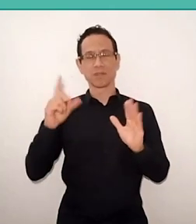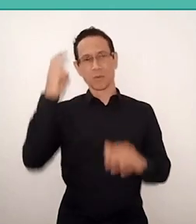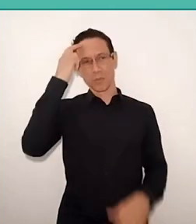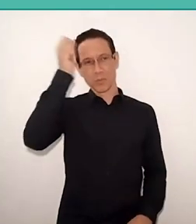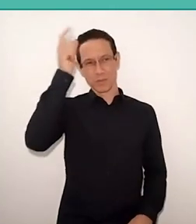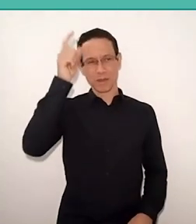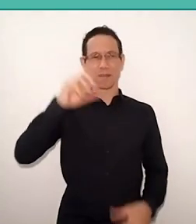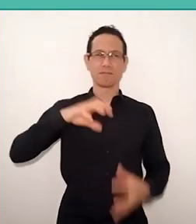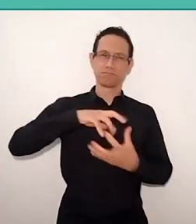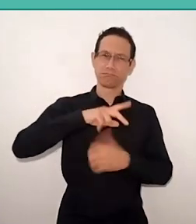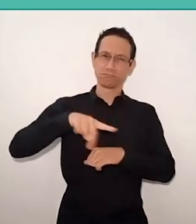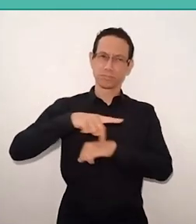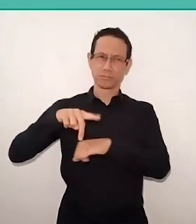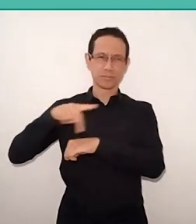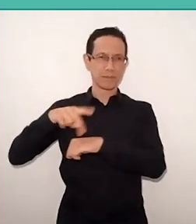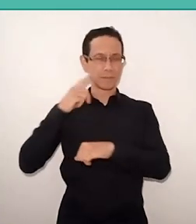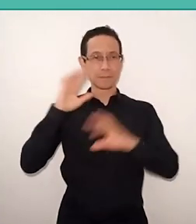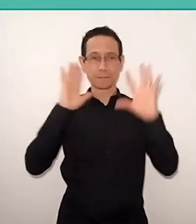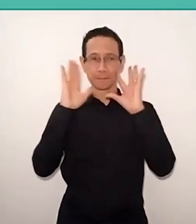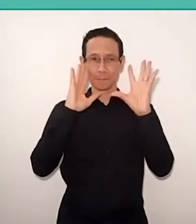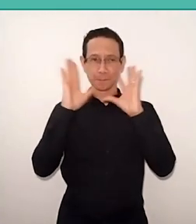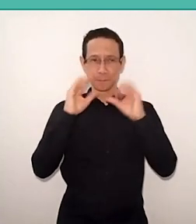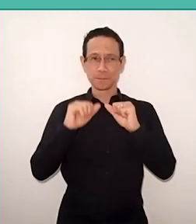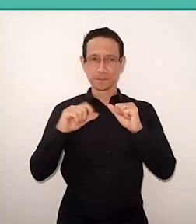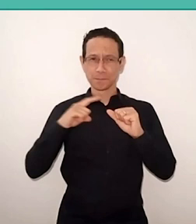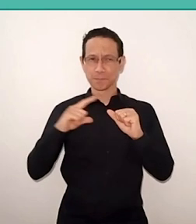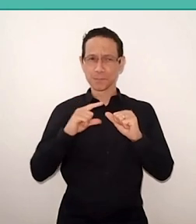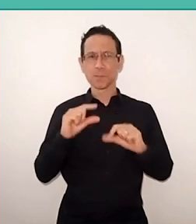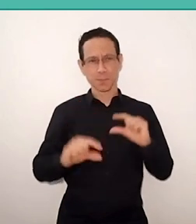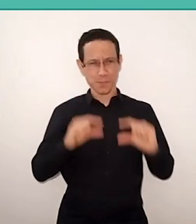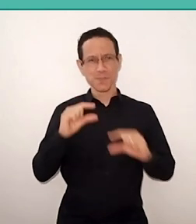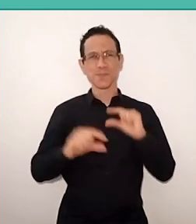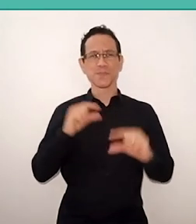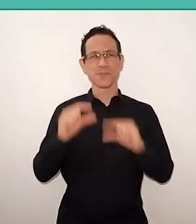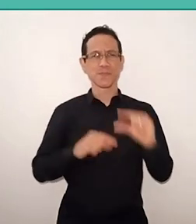without thinking at least partially with Freire's glasses.